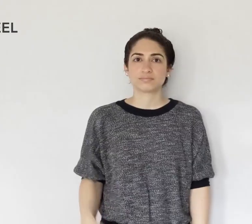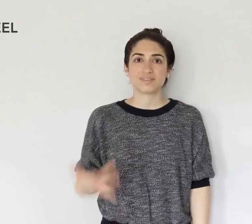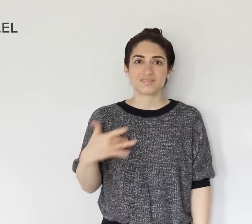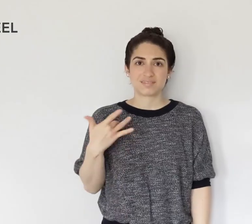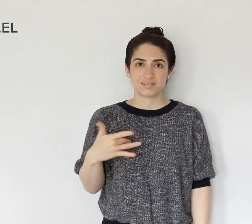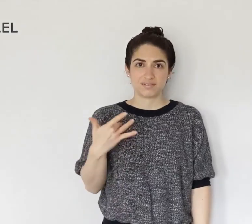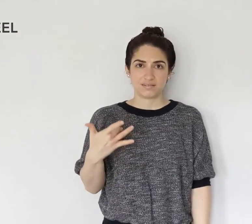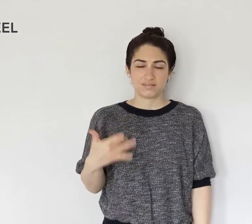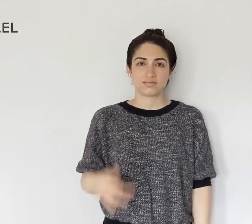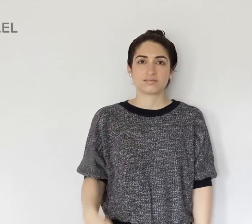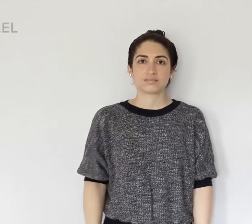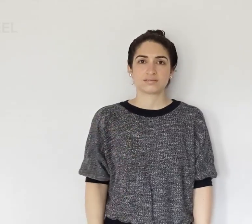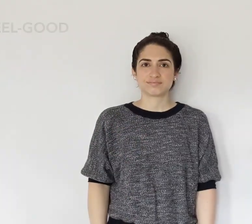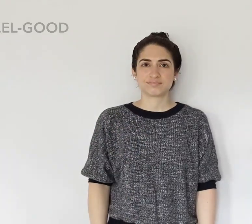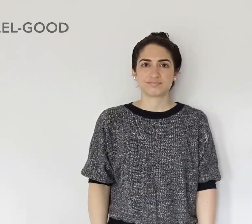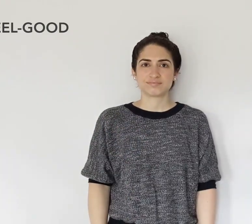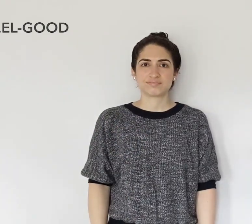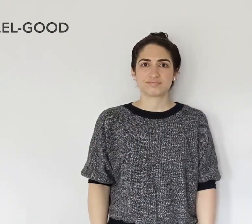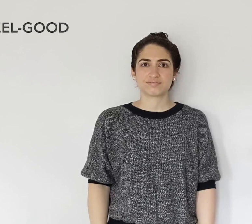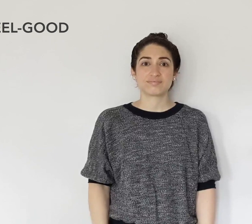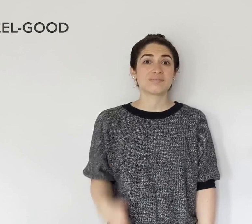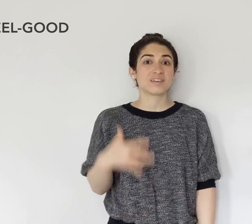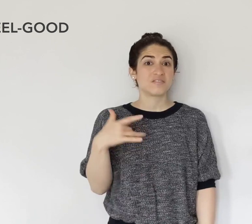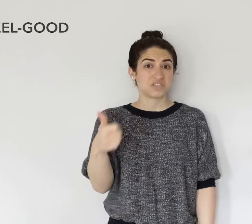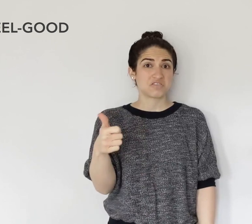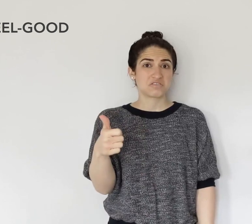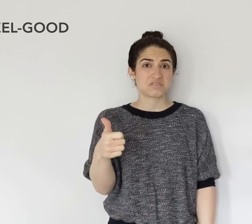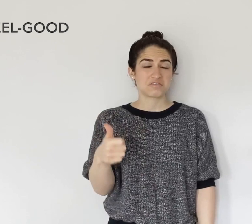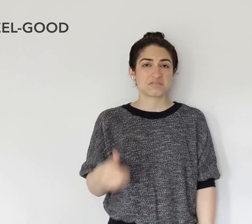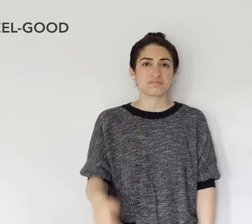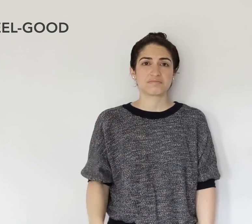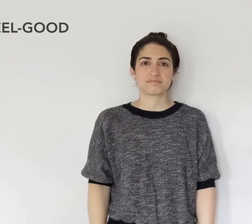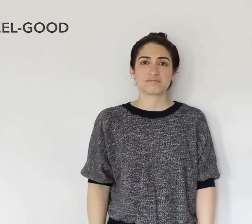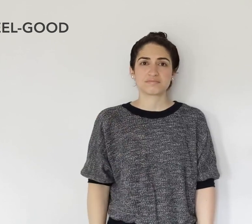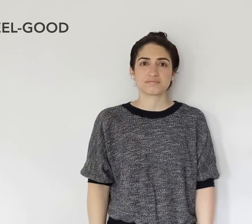FEEL FEEL-GOOD